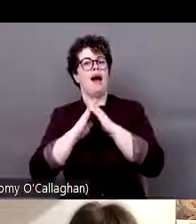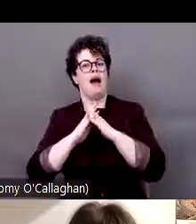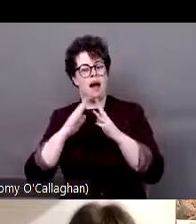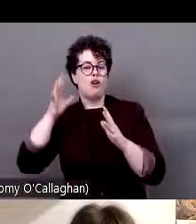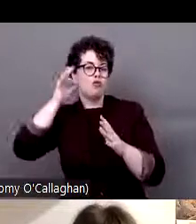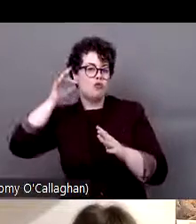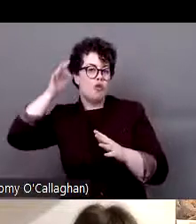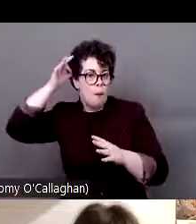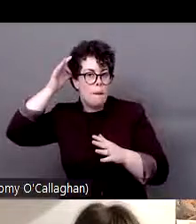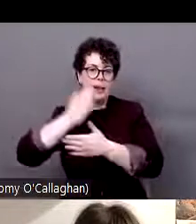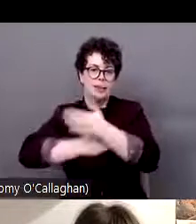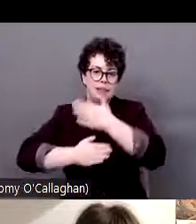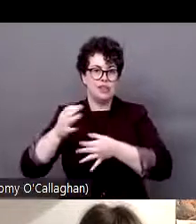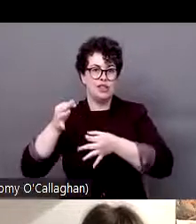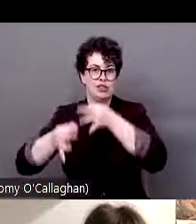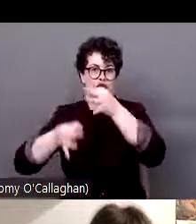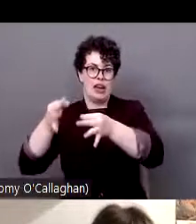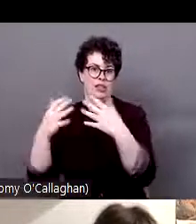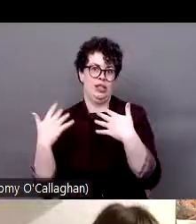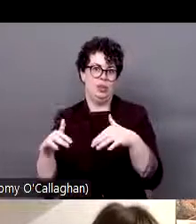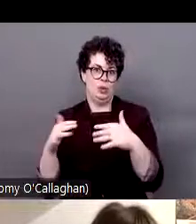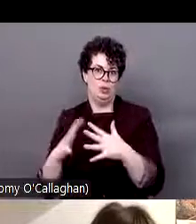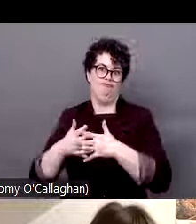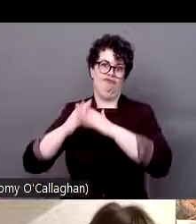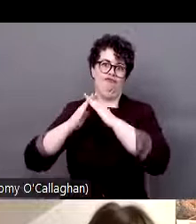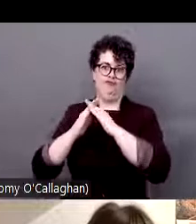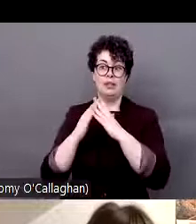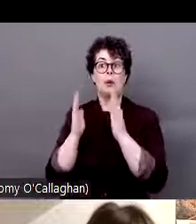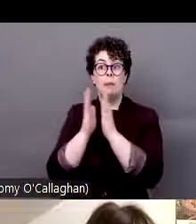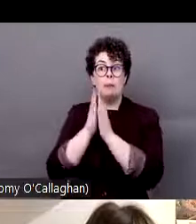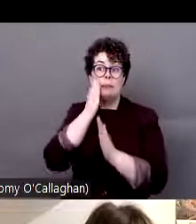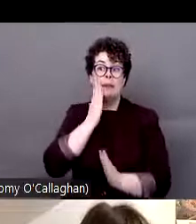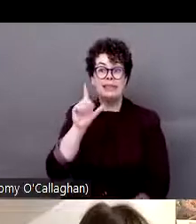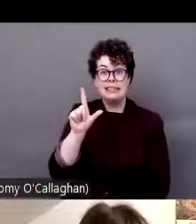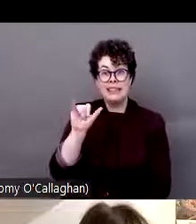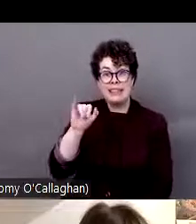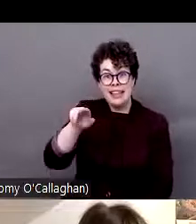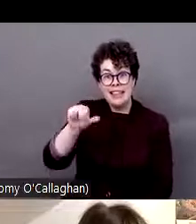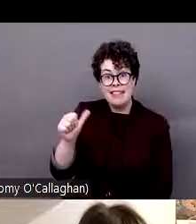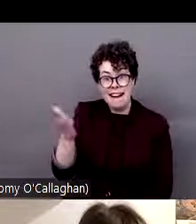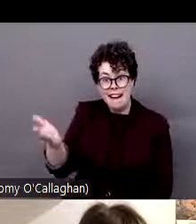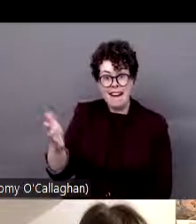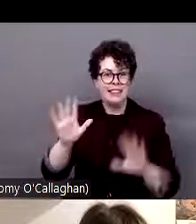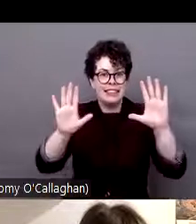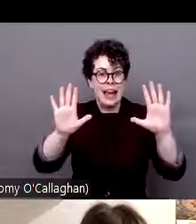and social needs of Roma people with disabilities in Ukraine. Lina, you have 10 minutes. The